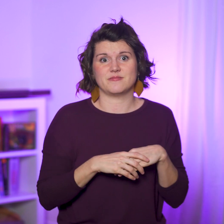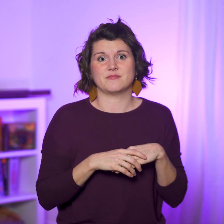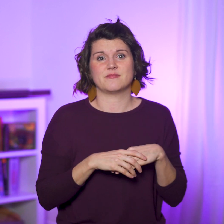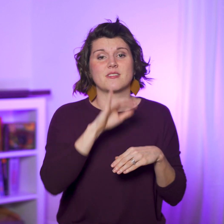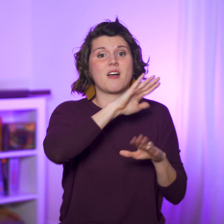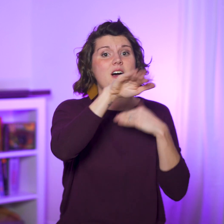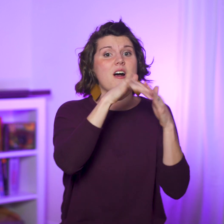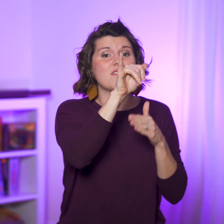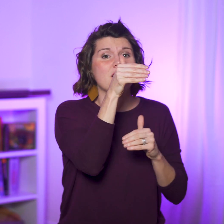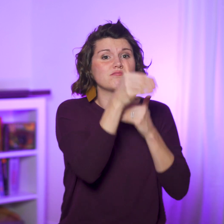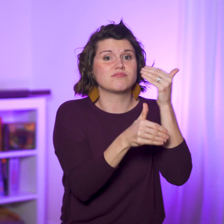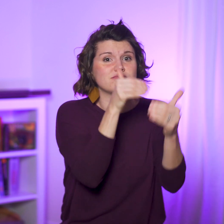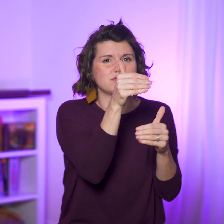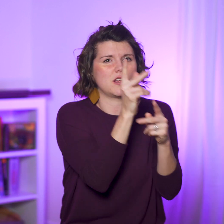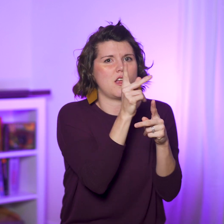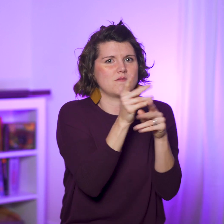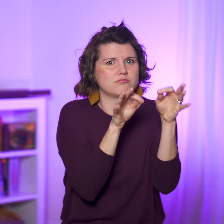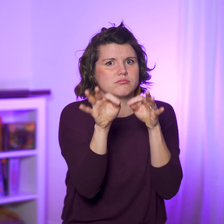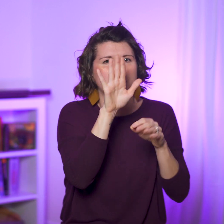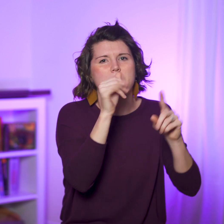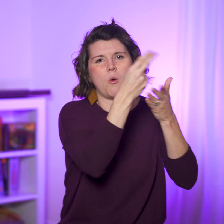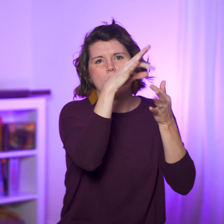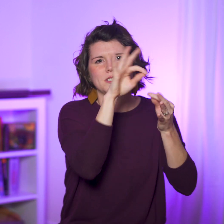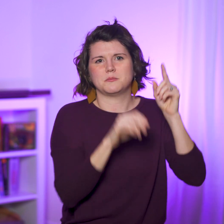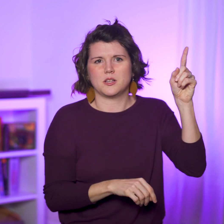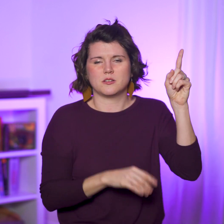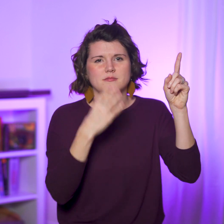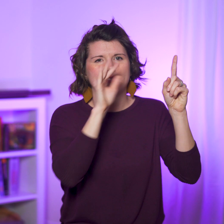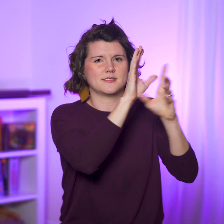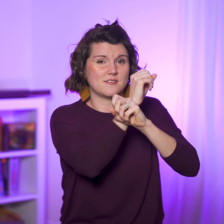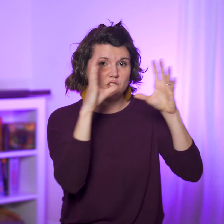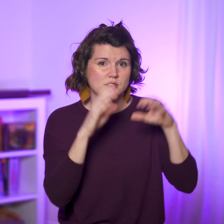All their steps are carefully directed by the Holy Spirit and visions.